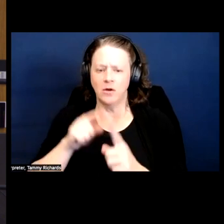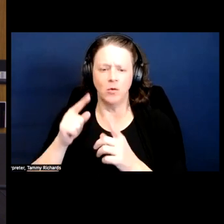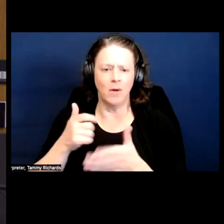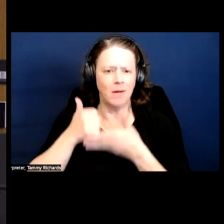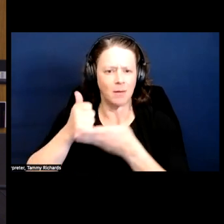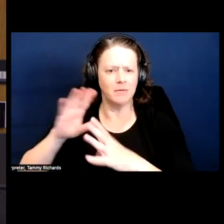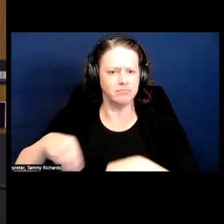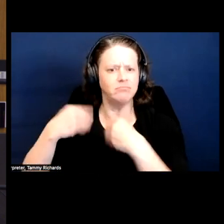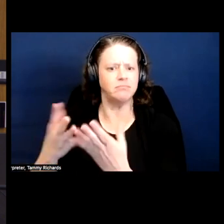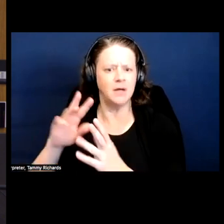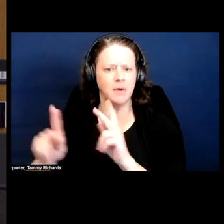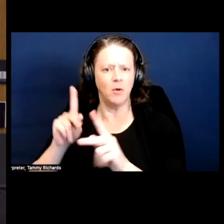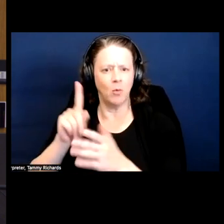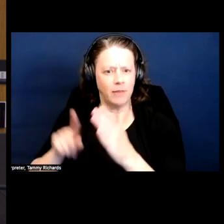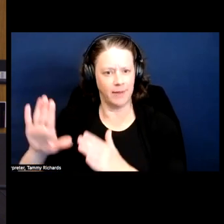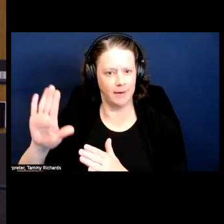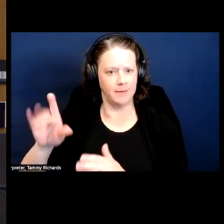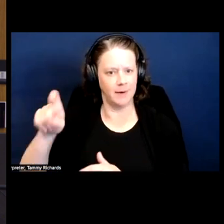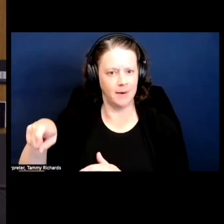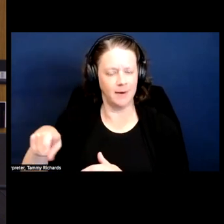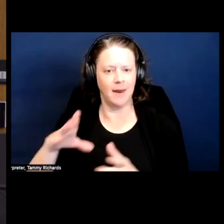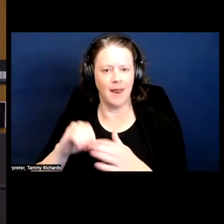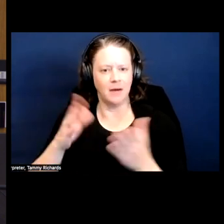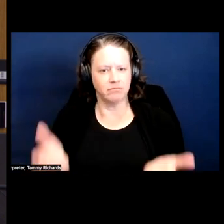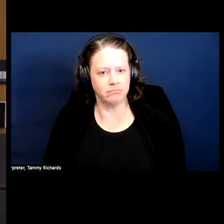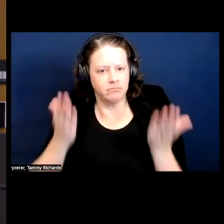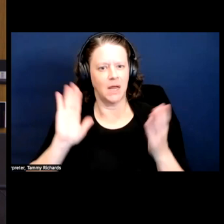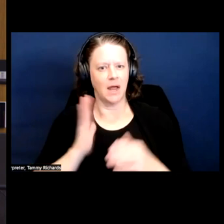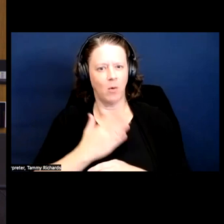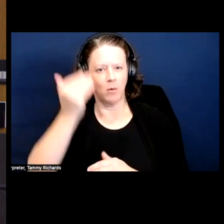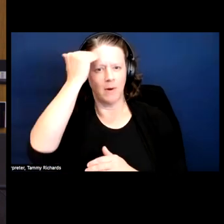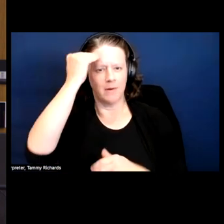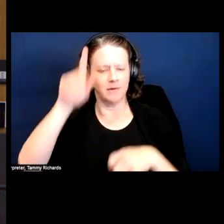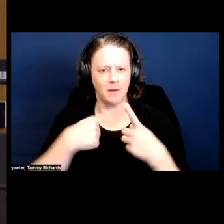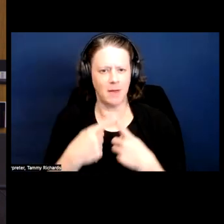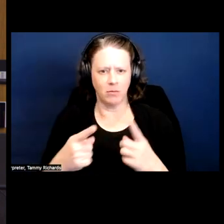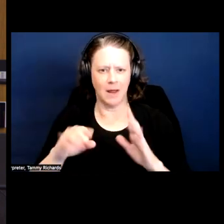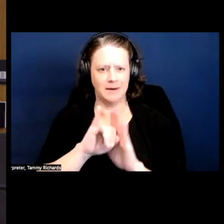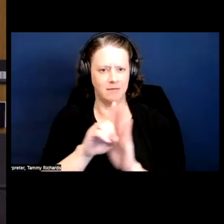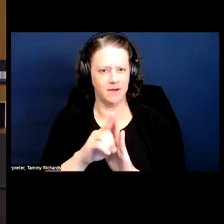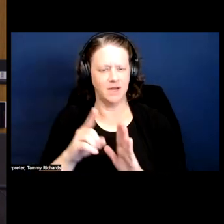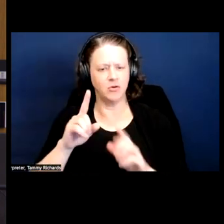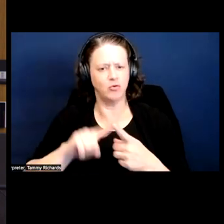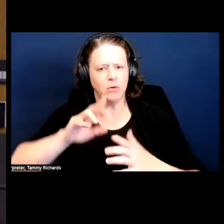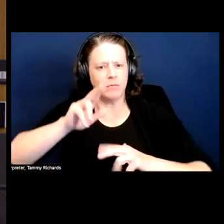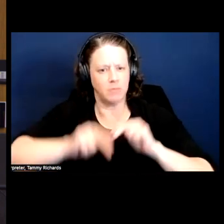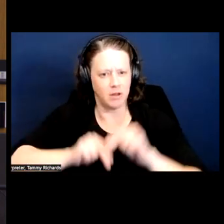raised political consciousness that brings us to identity, right. For me, identity is a community-building tool and that's it.